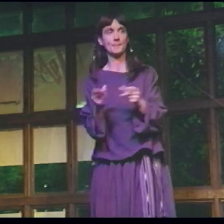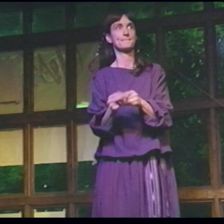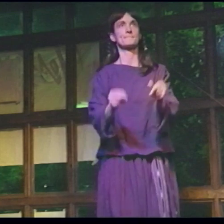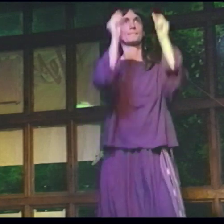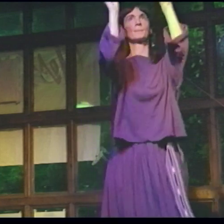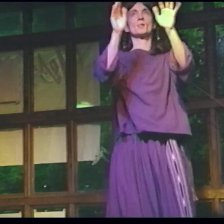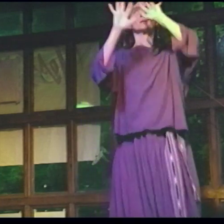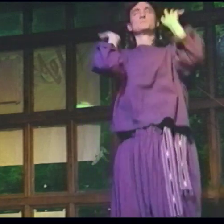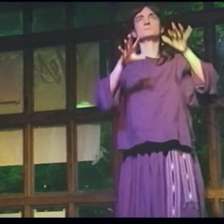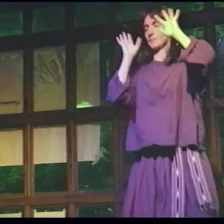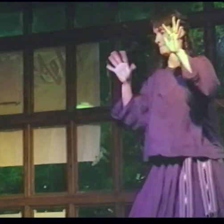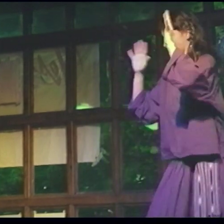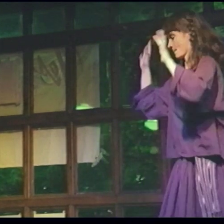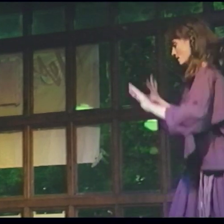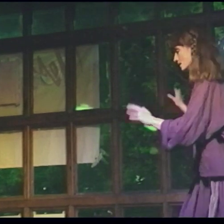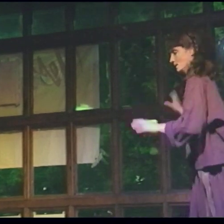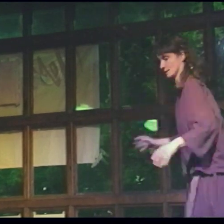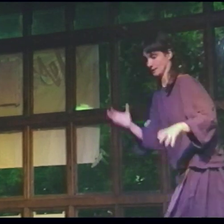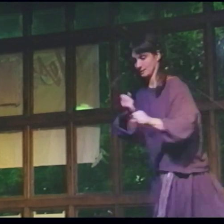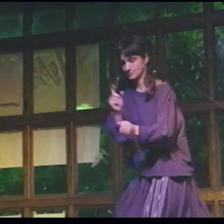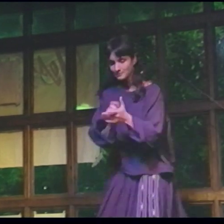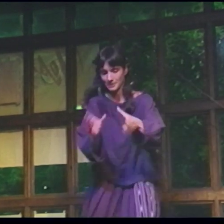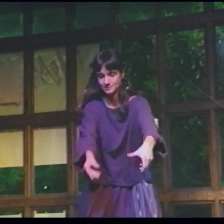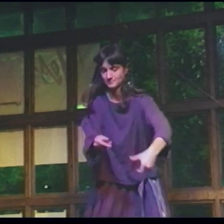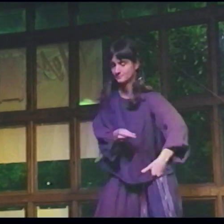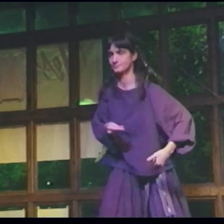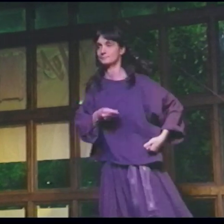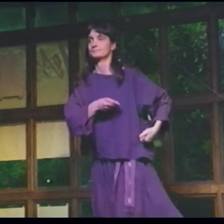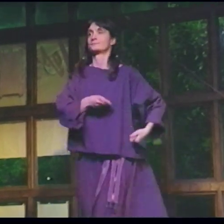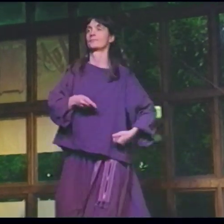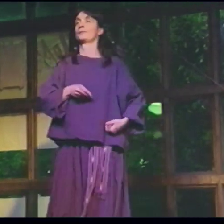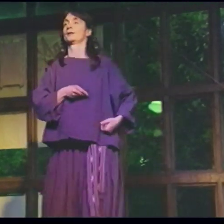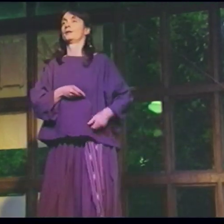I put the magazine aside, no, no, no, no Get my newspaper and get in line